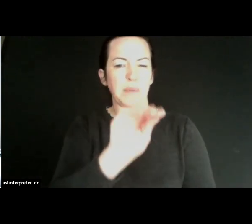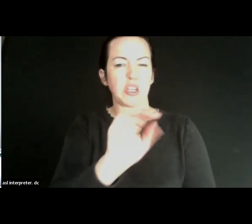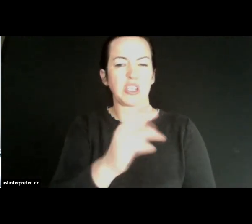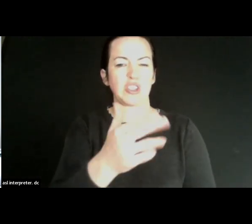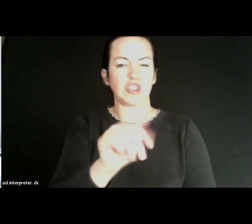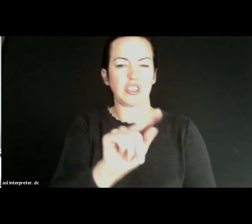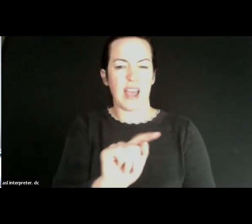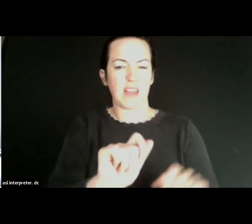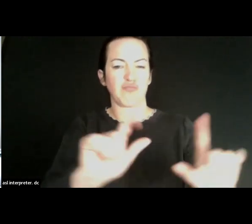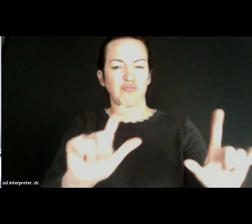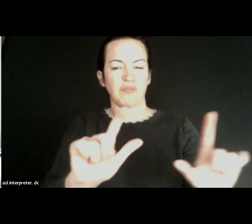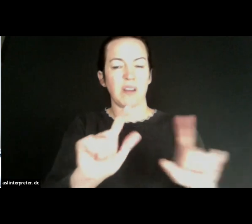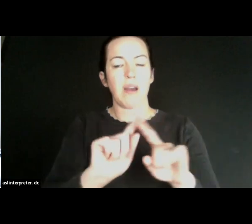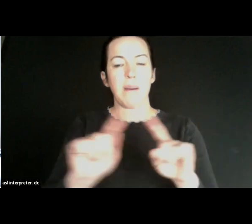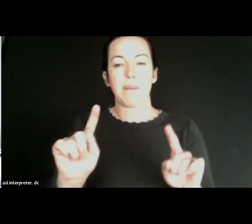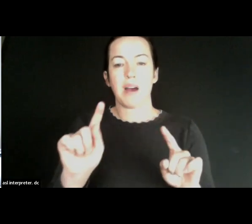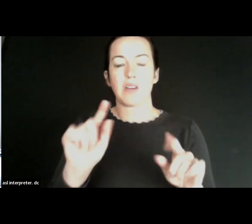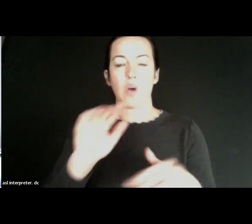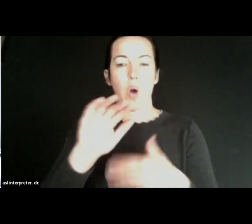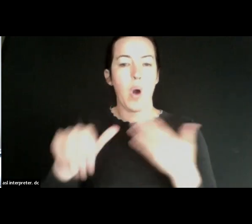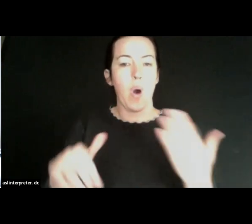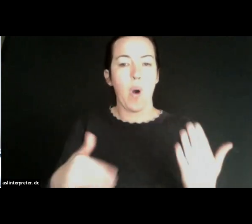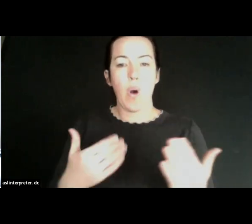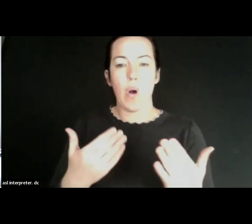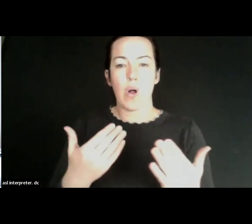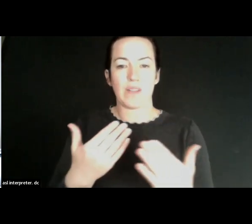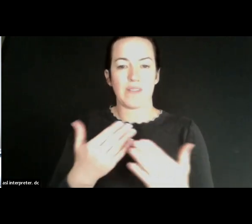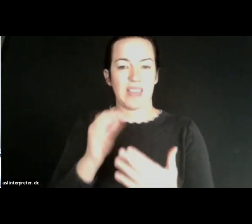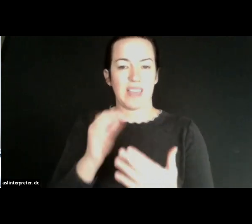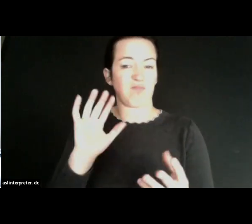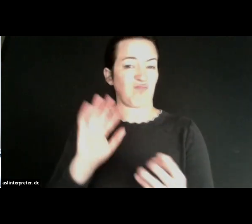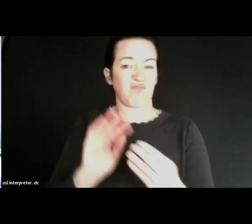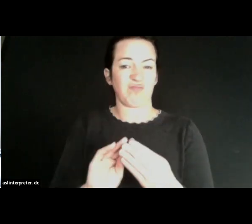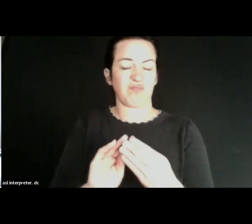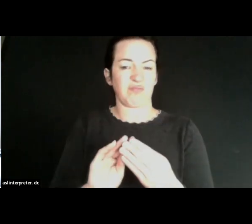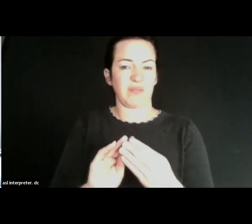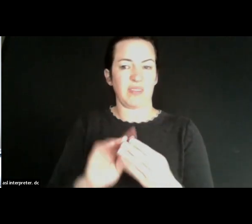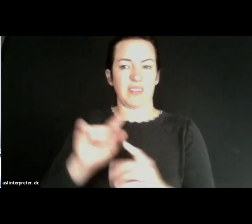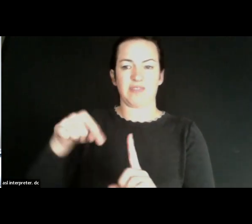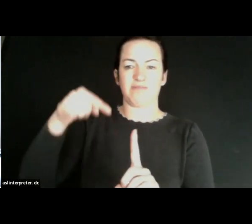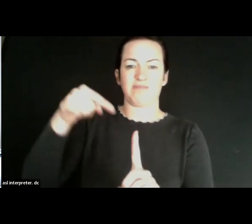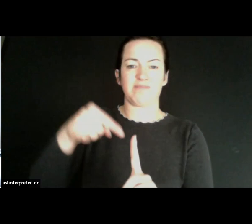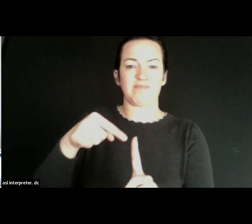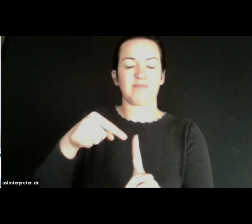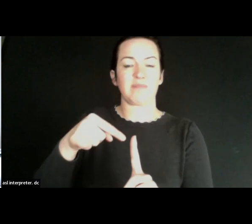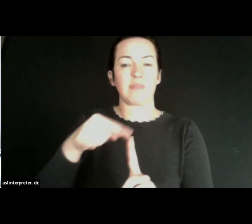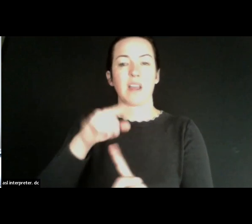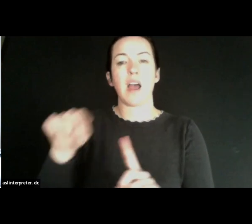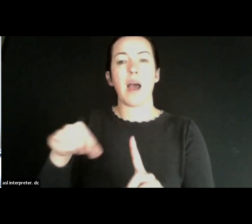But in any case all that said is that with the question with regard. You know. How do